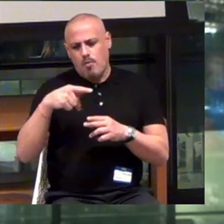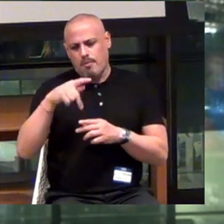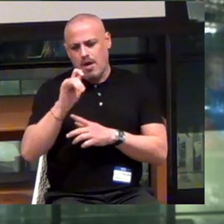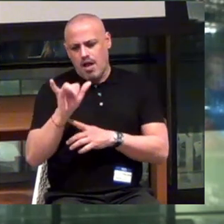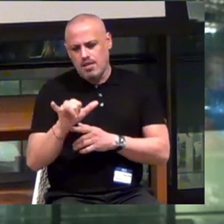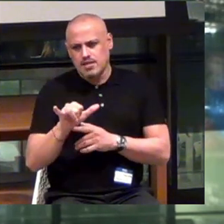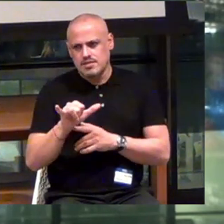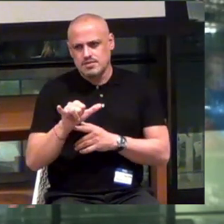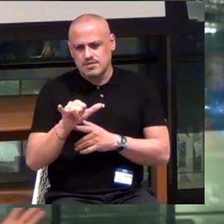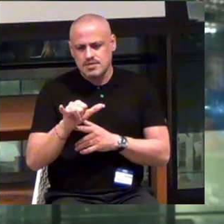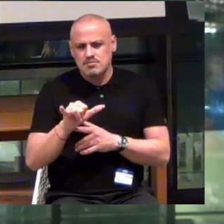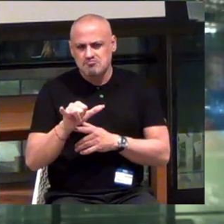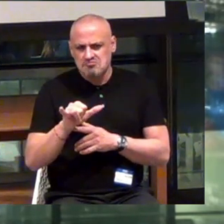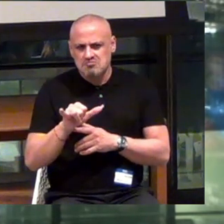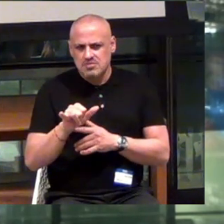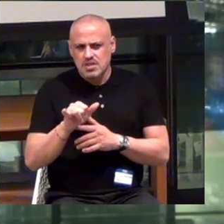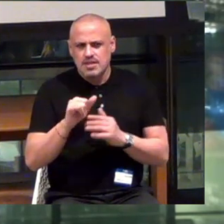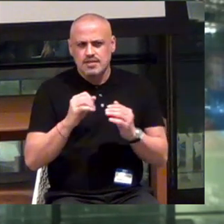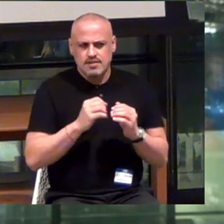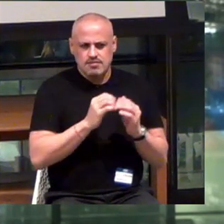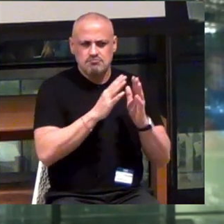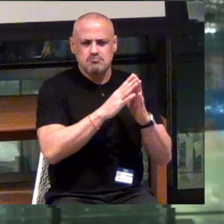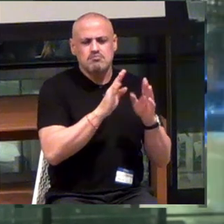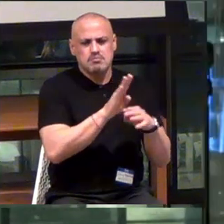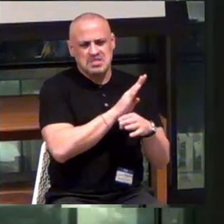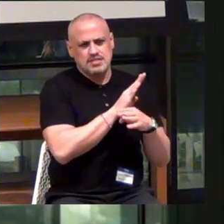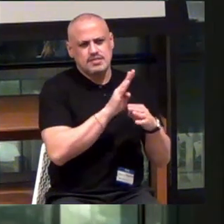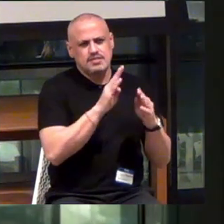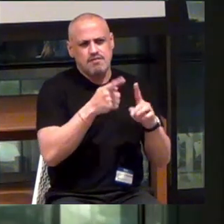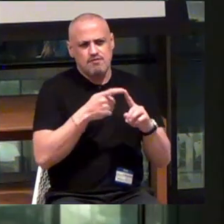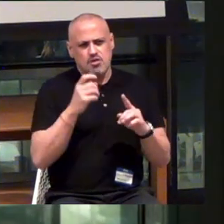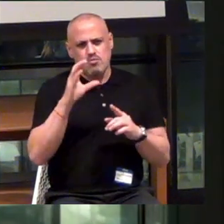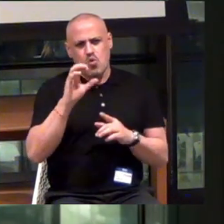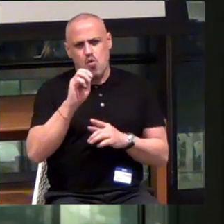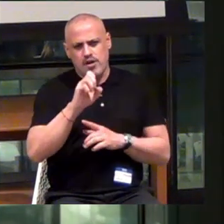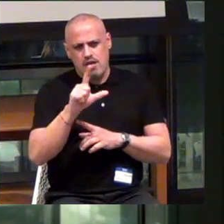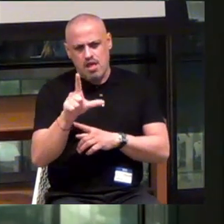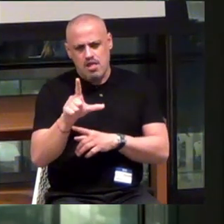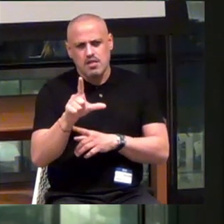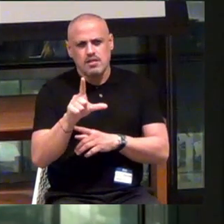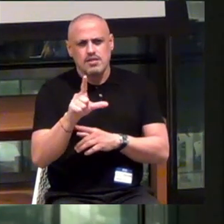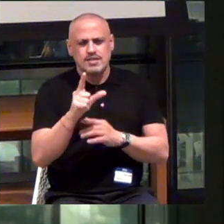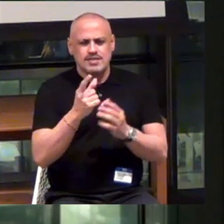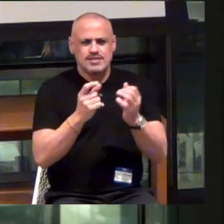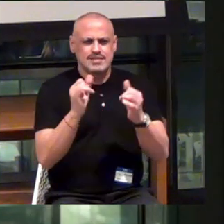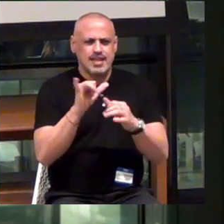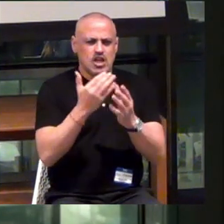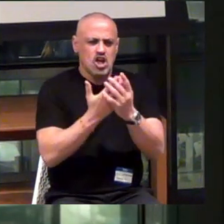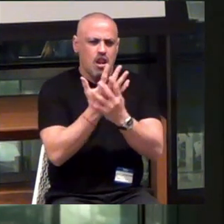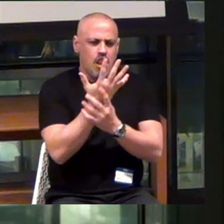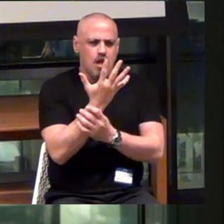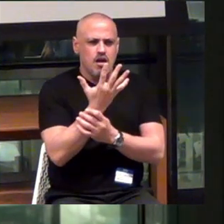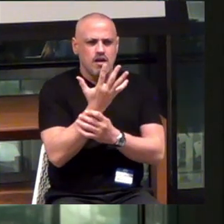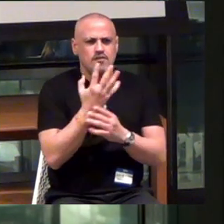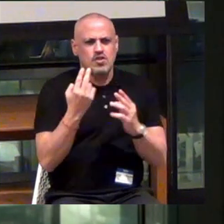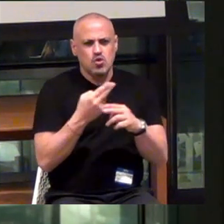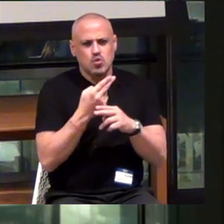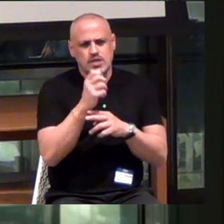And there's a start-up coming out of Cornell that's like a glove that uses an AI algorithm